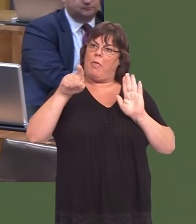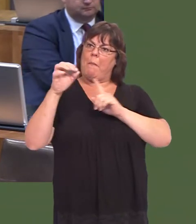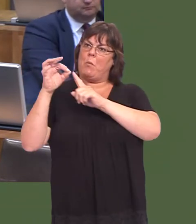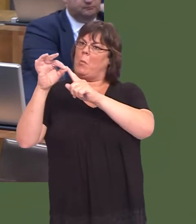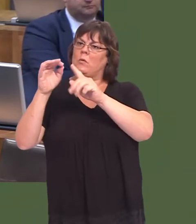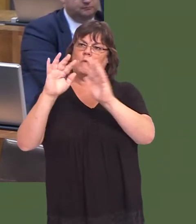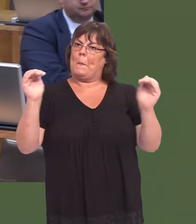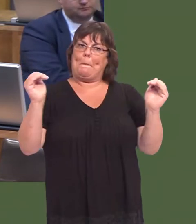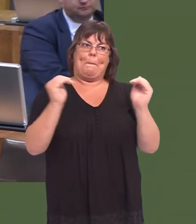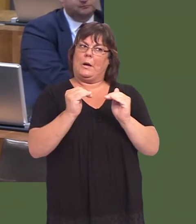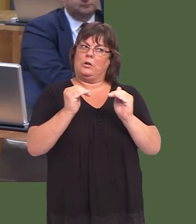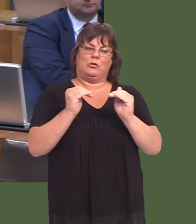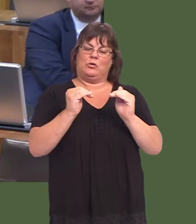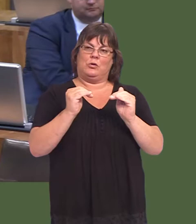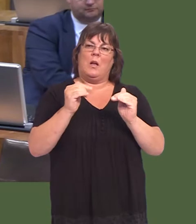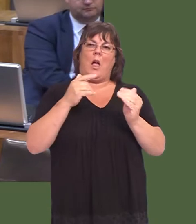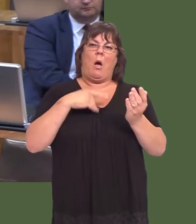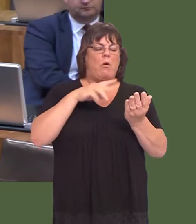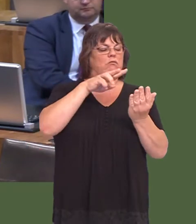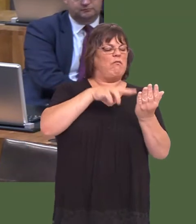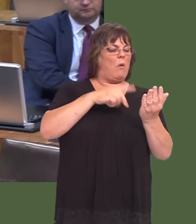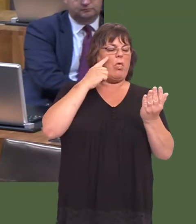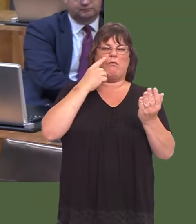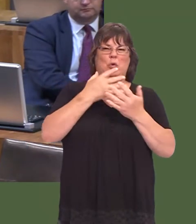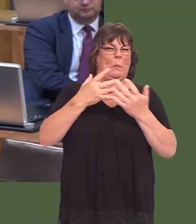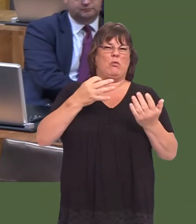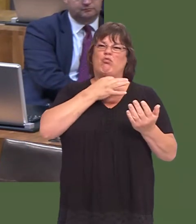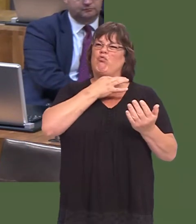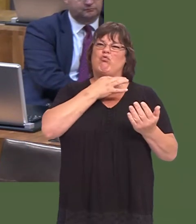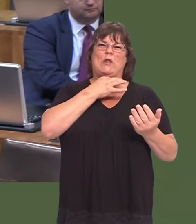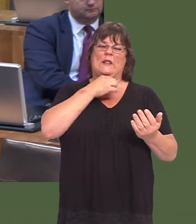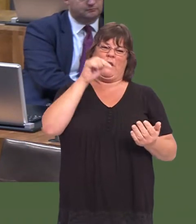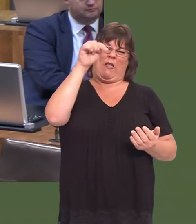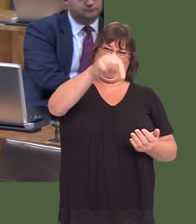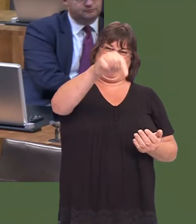Weíve examined all the risks, and itís quite clear that the risks are too high to proceed with this scheme.